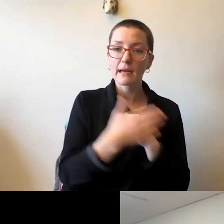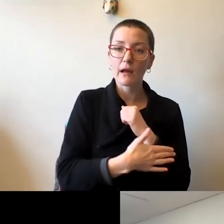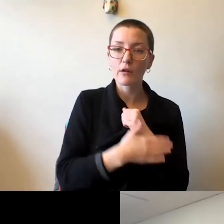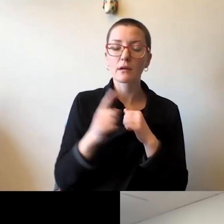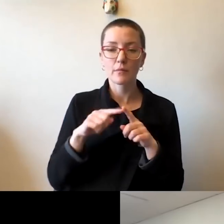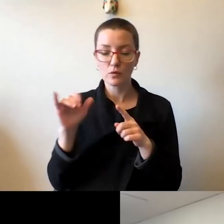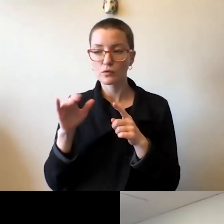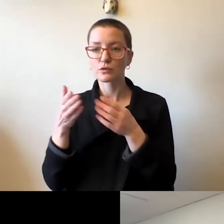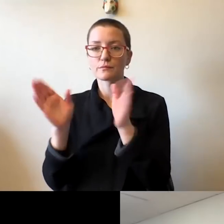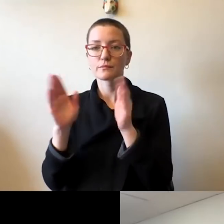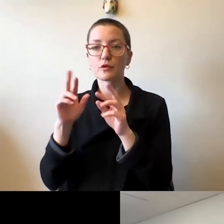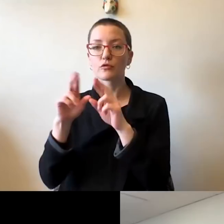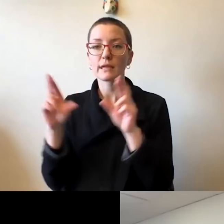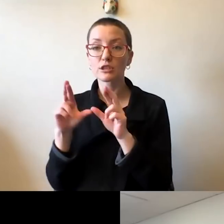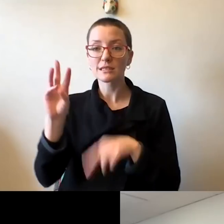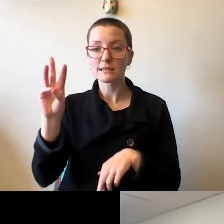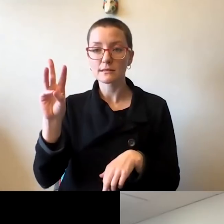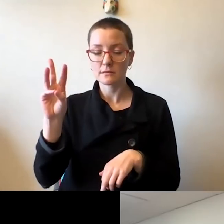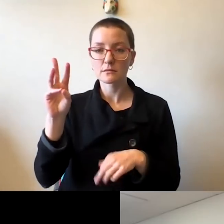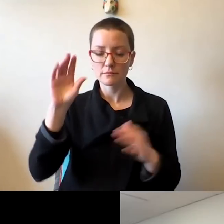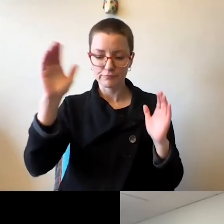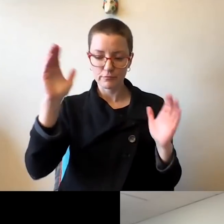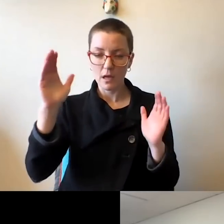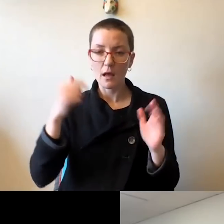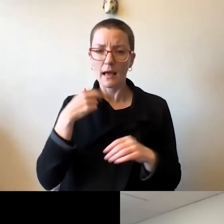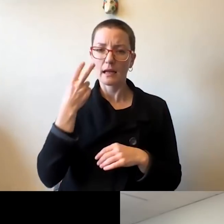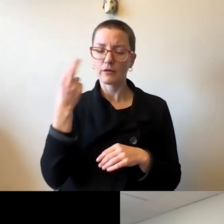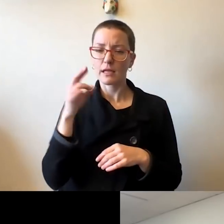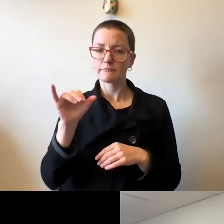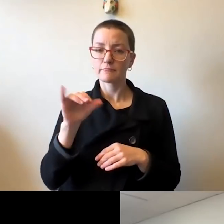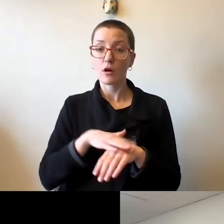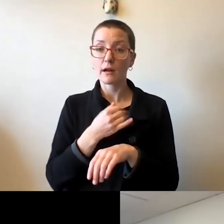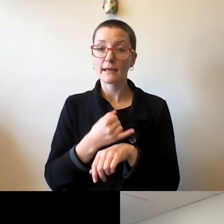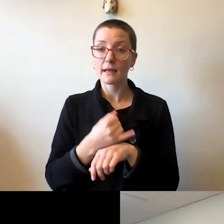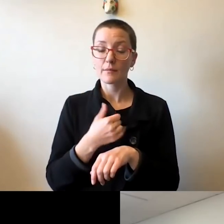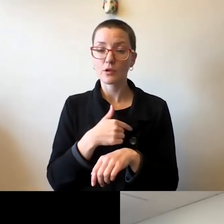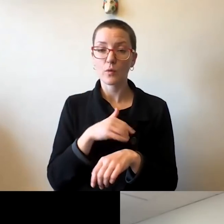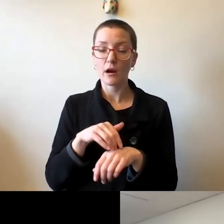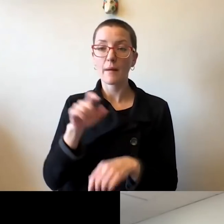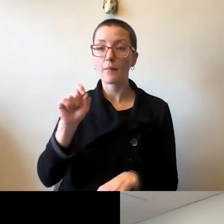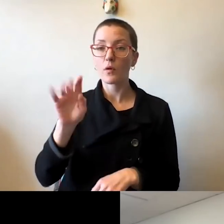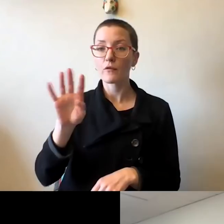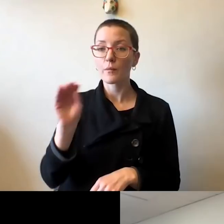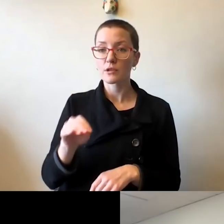And it is striking to me that on campus we are right now about .4% positivity rate,